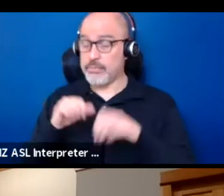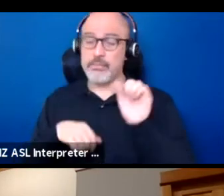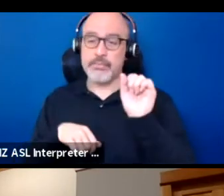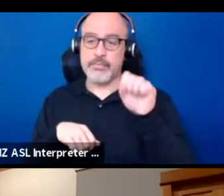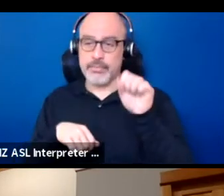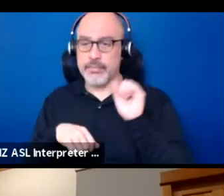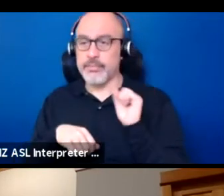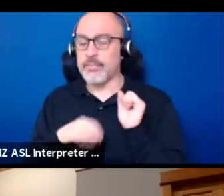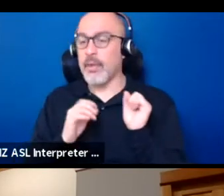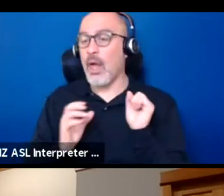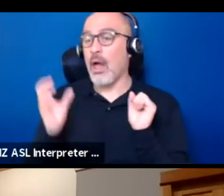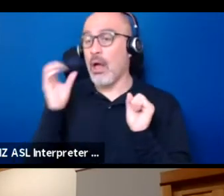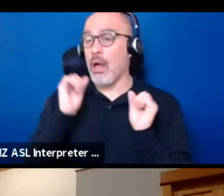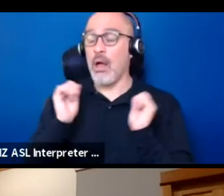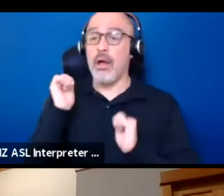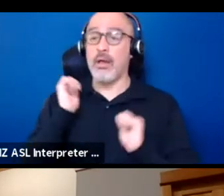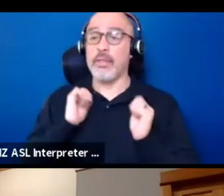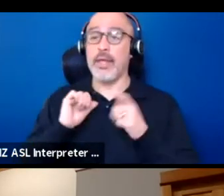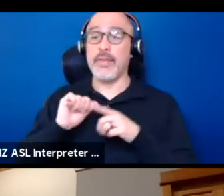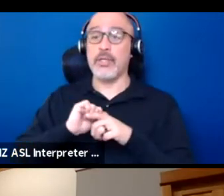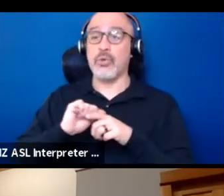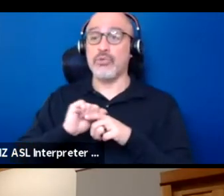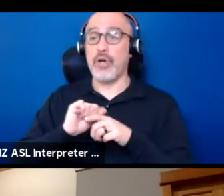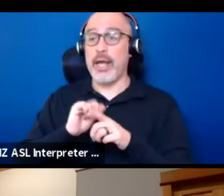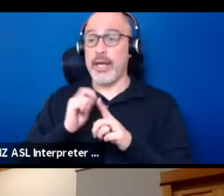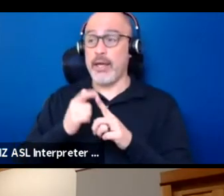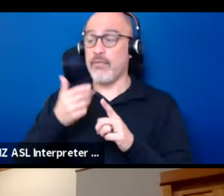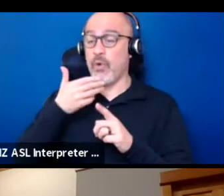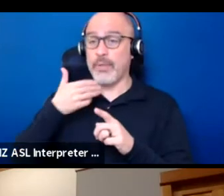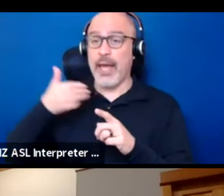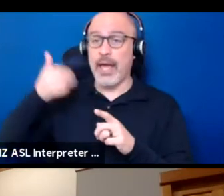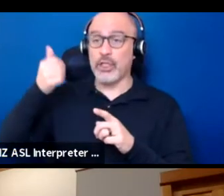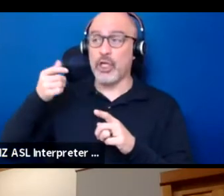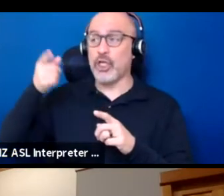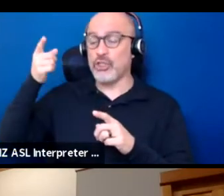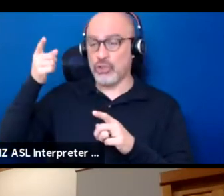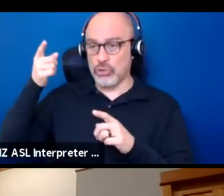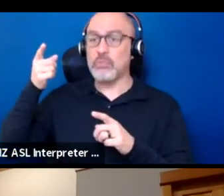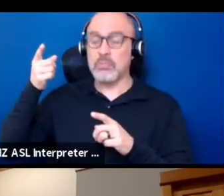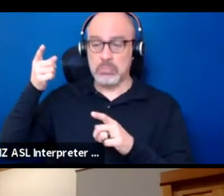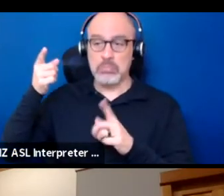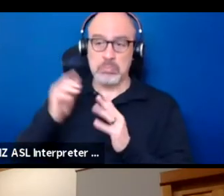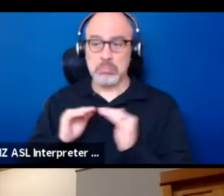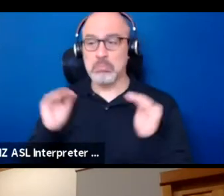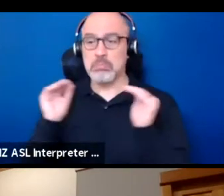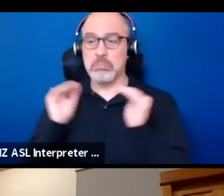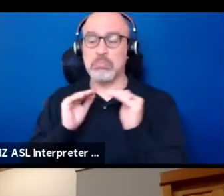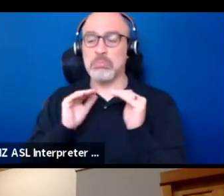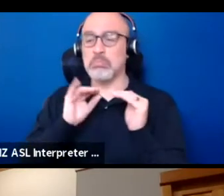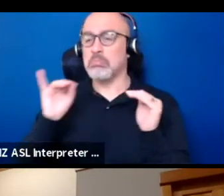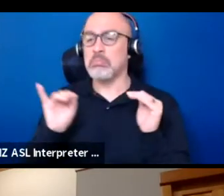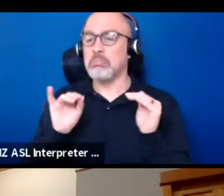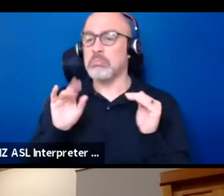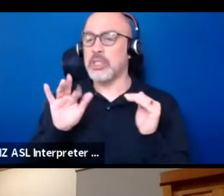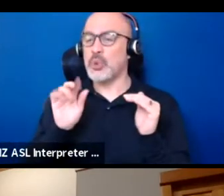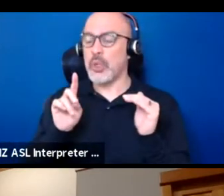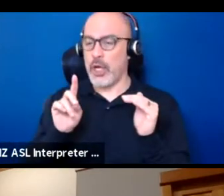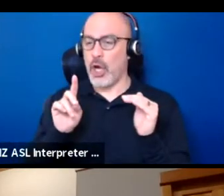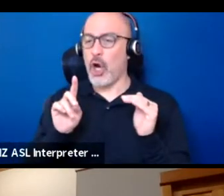that the theatrical training that he received from his elders was on par with what you might get at Julliard, because you will learn focus.